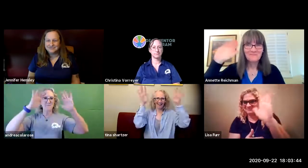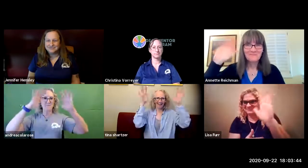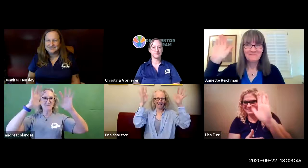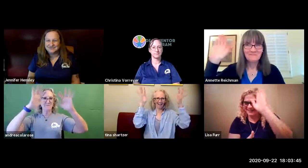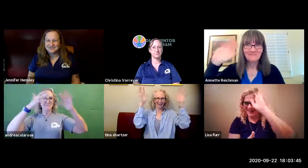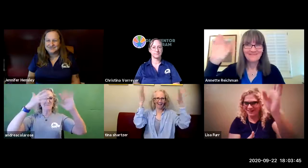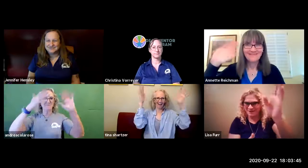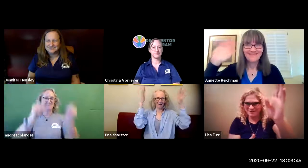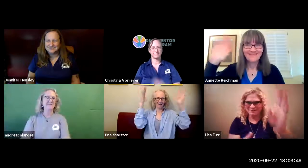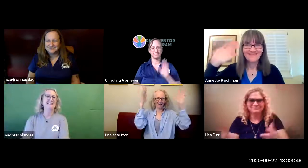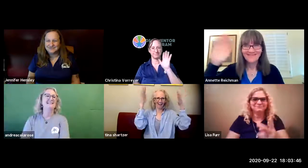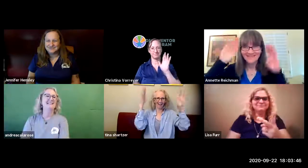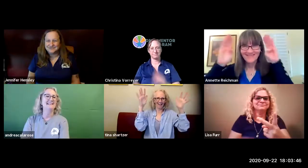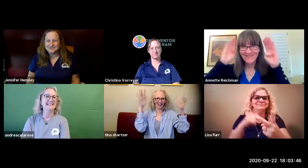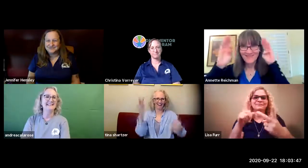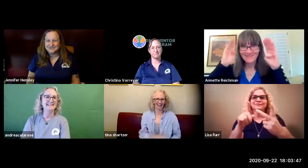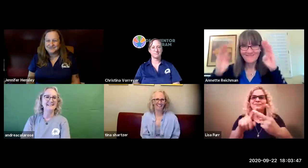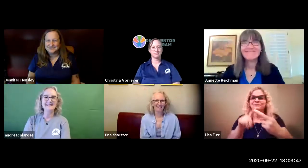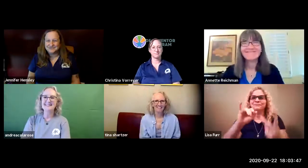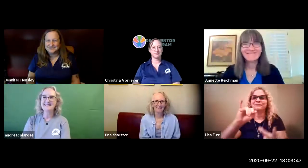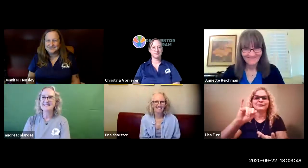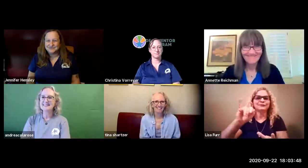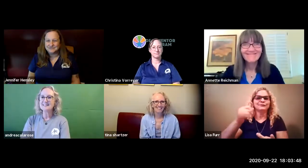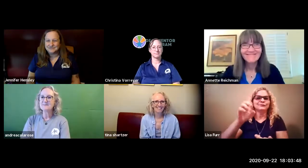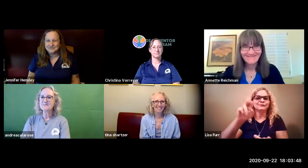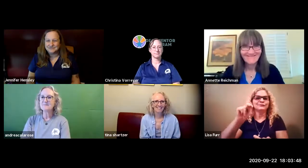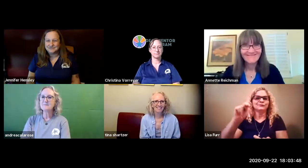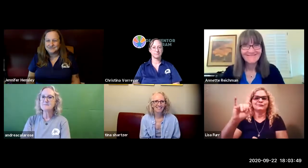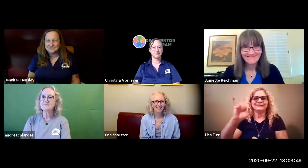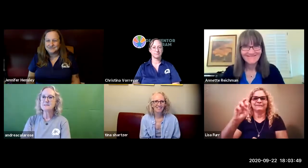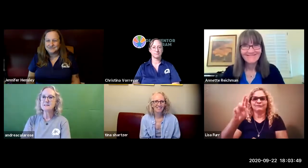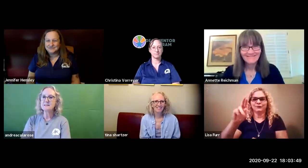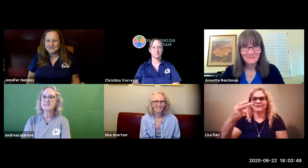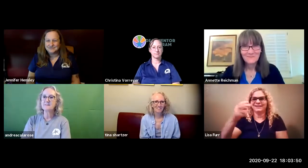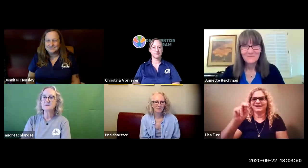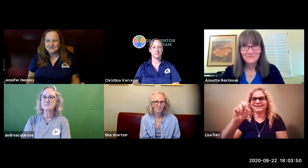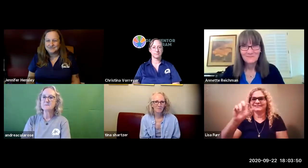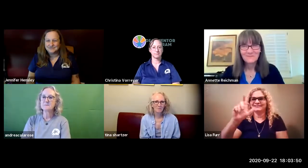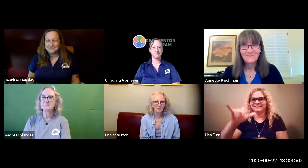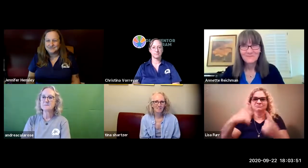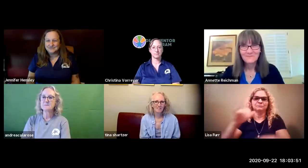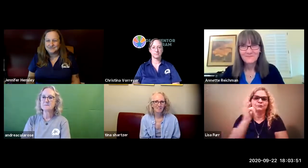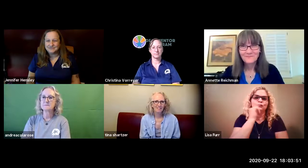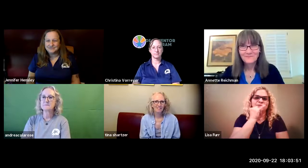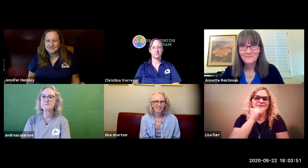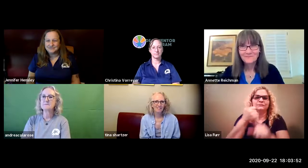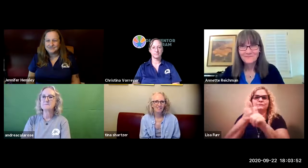hello annette hello hello everyone